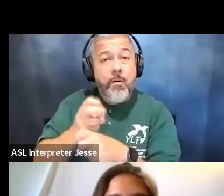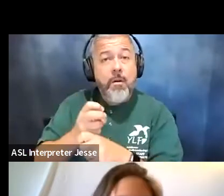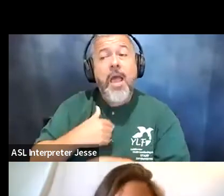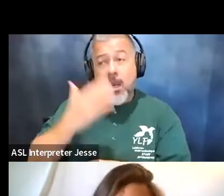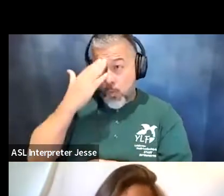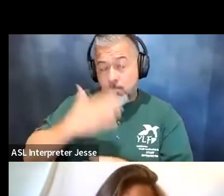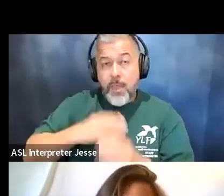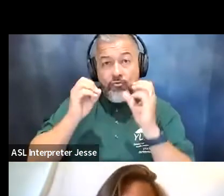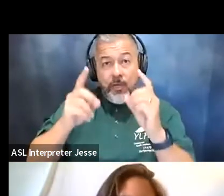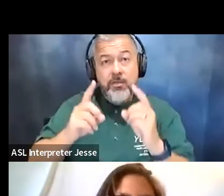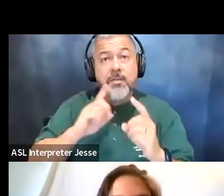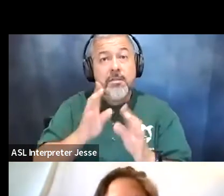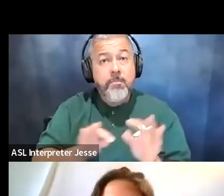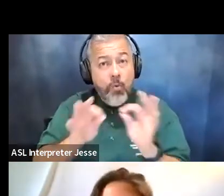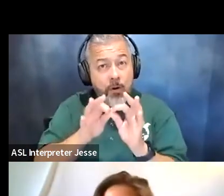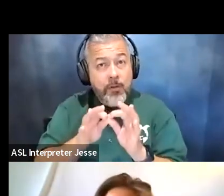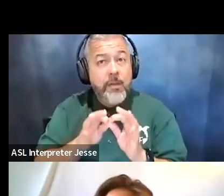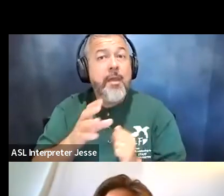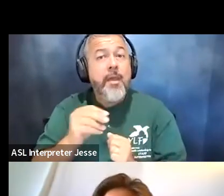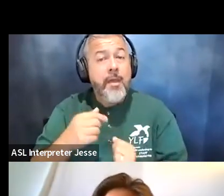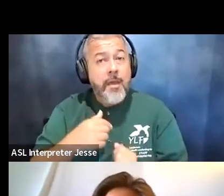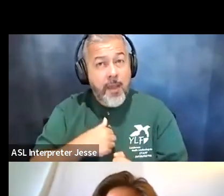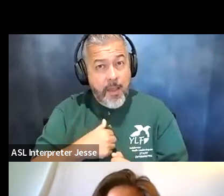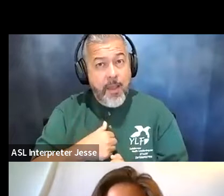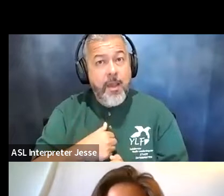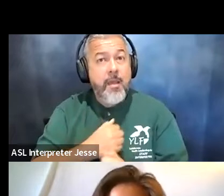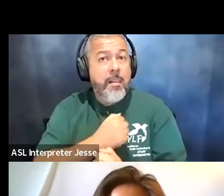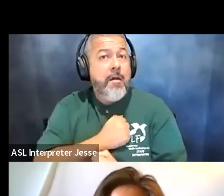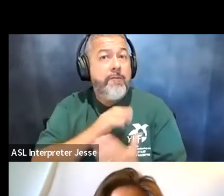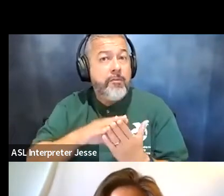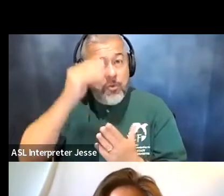was important and i really am you know i love to learn i'm an academic at heart